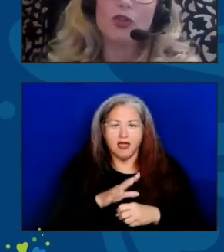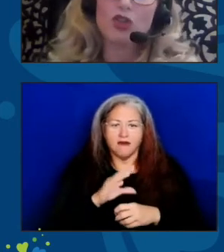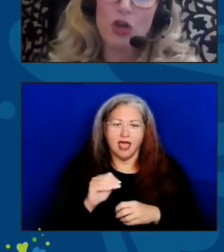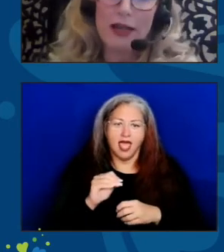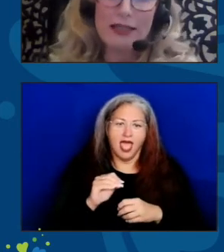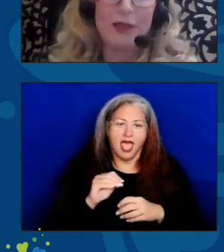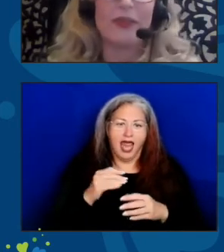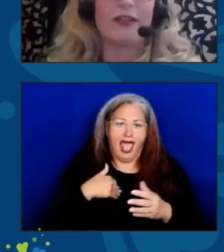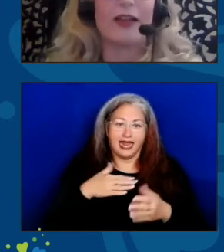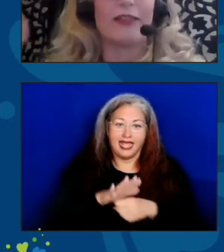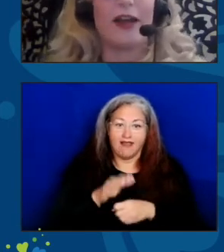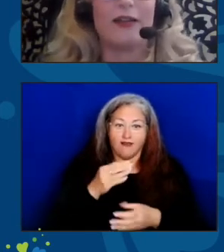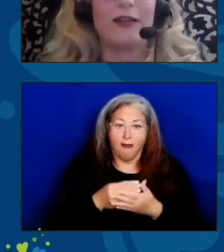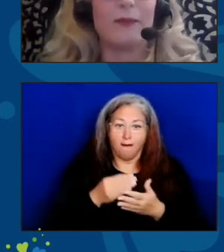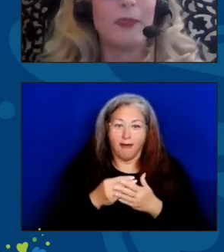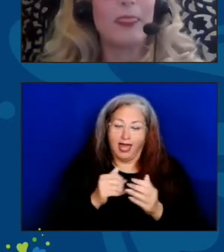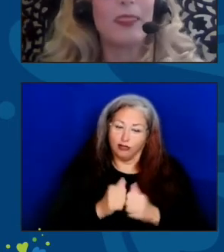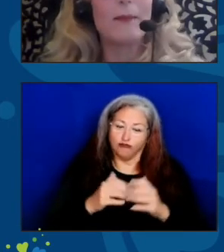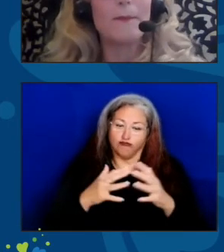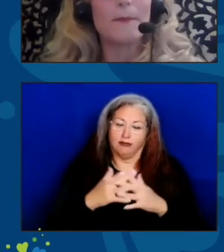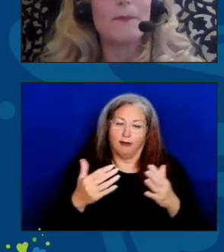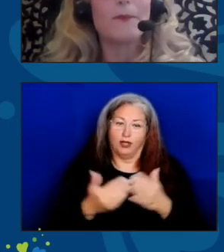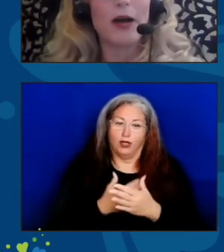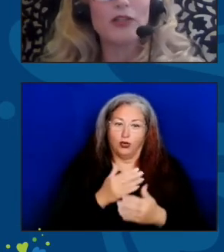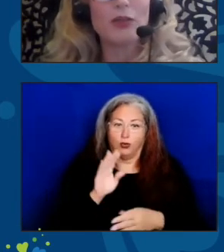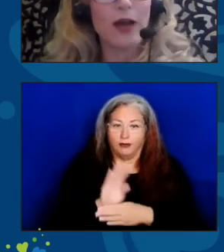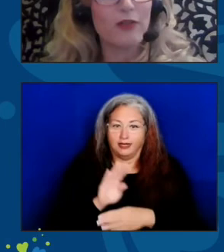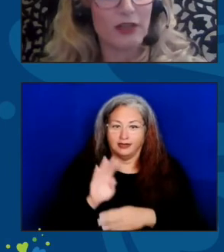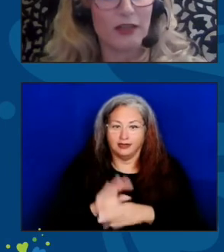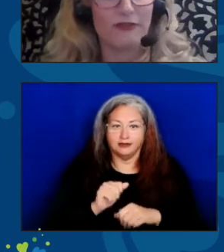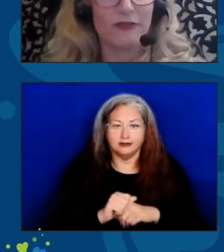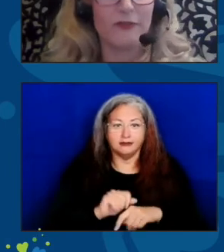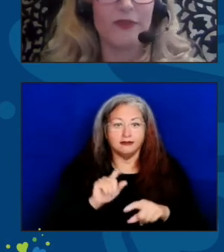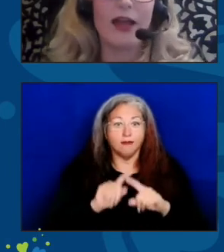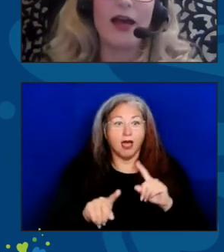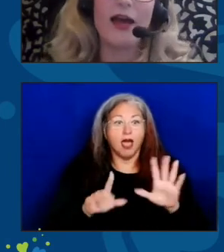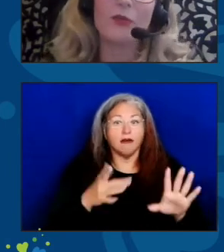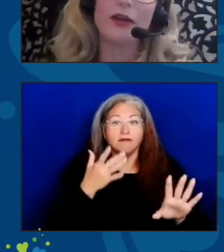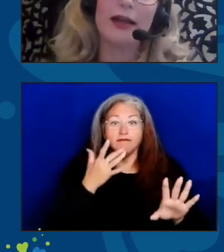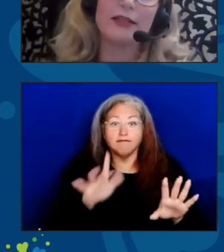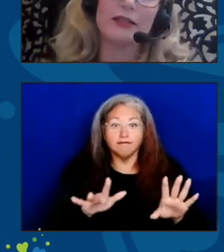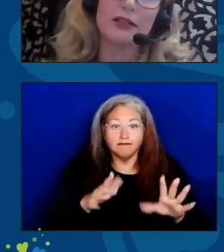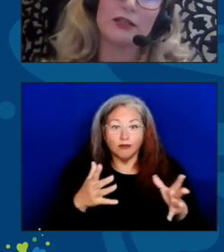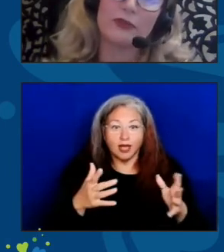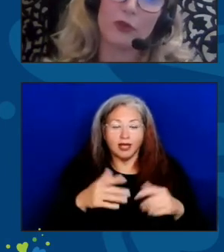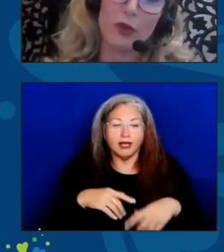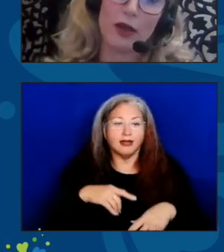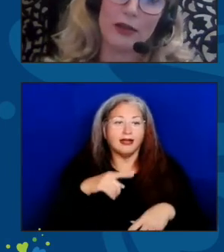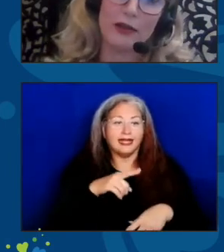to try something like that. But to my relief, Edwin asked it a different way.